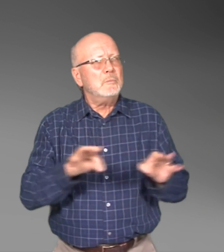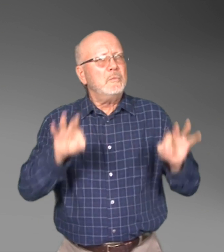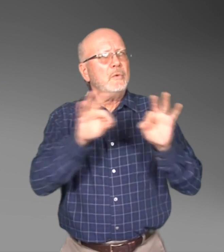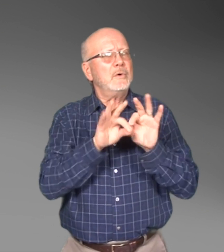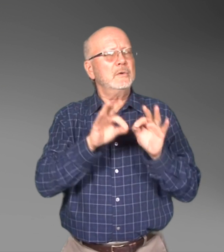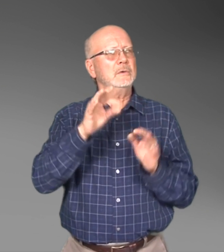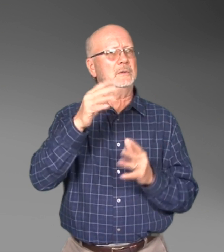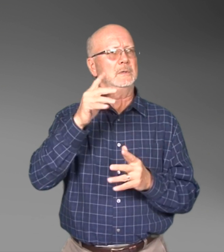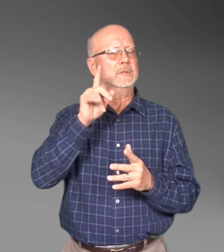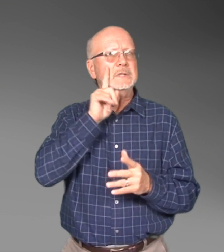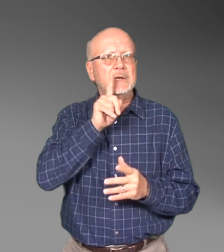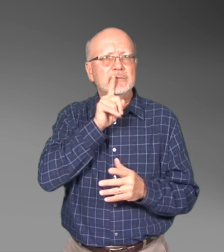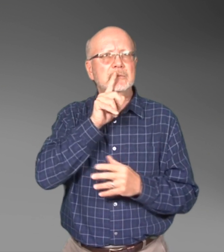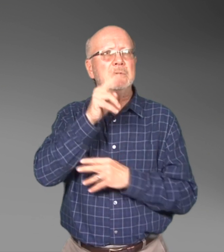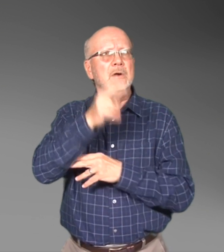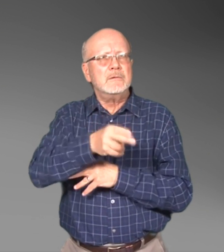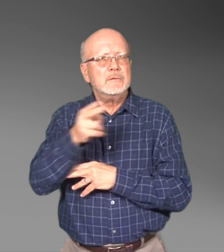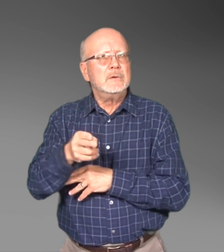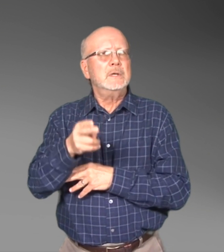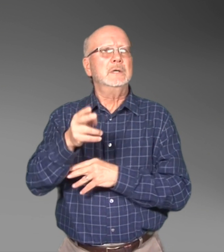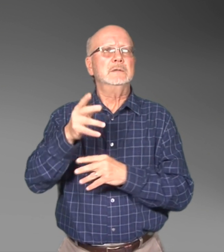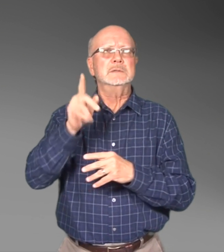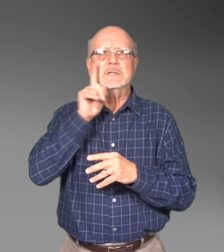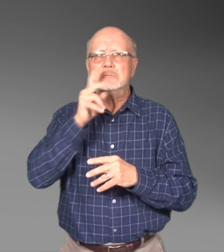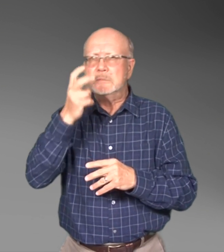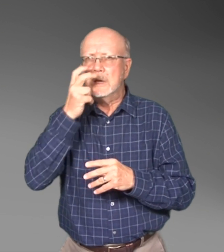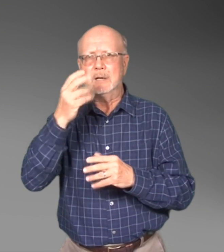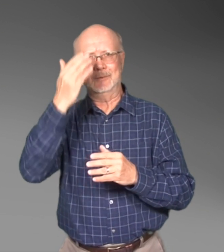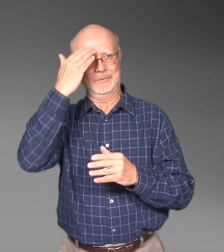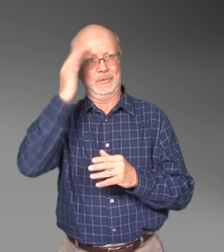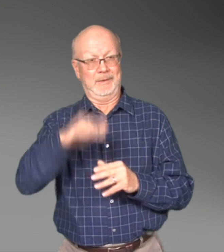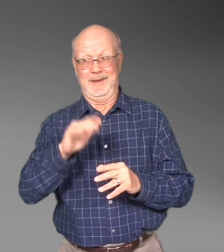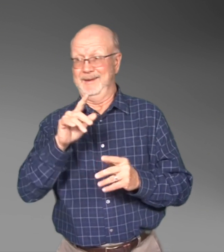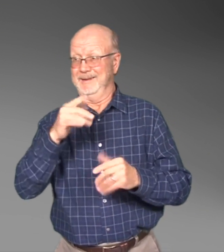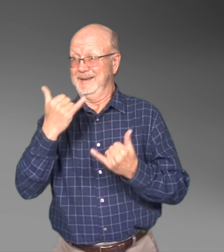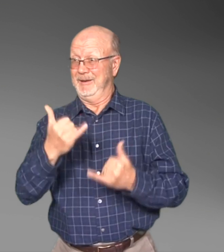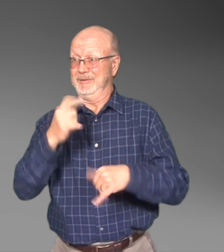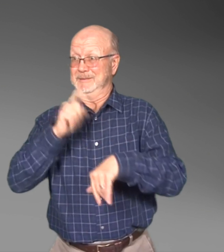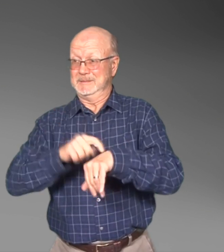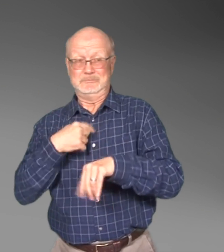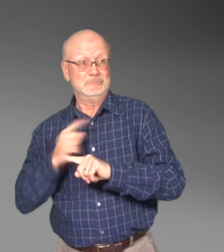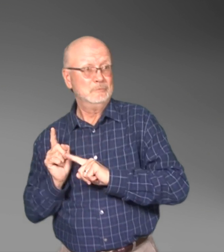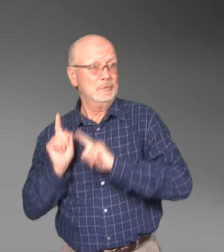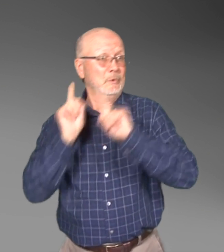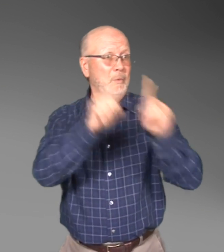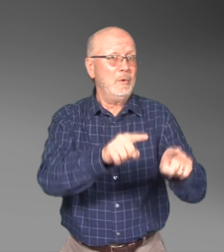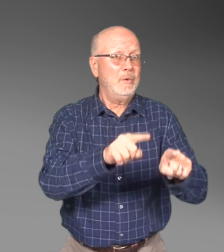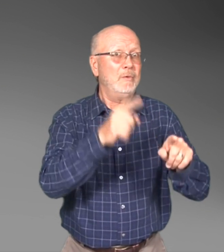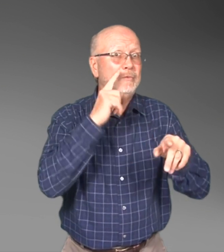In addition, consumers need to know that they can go to their office and that professional